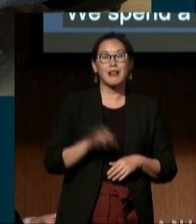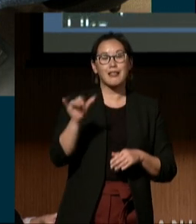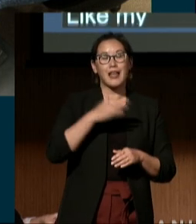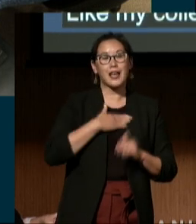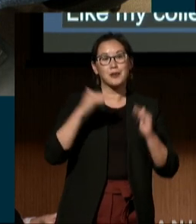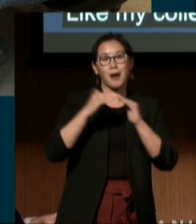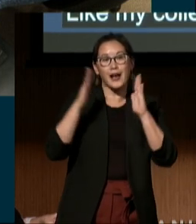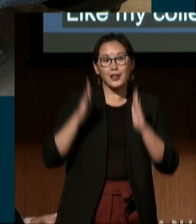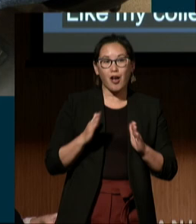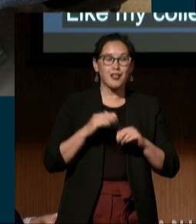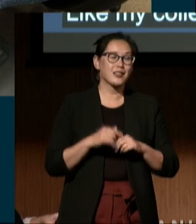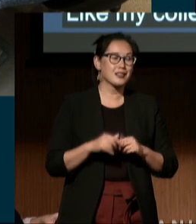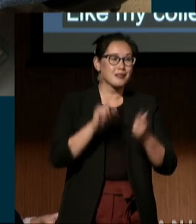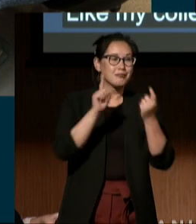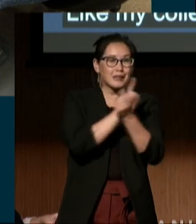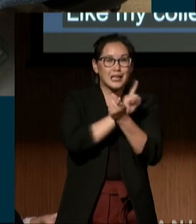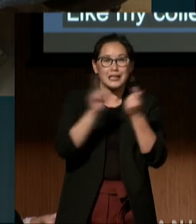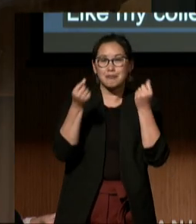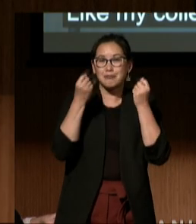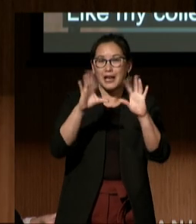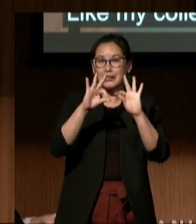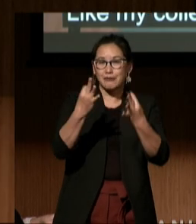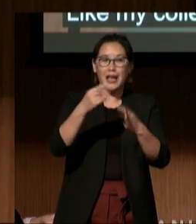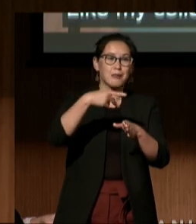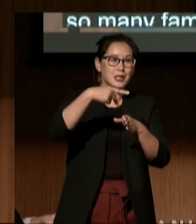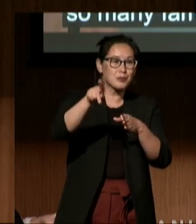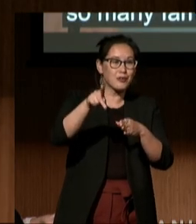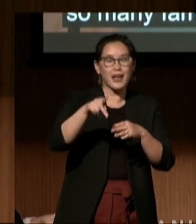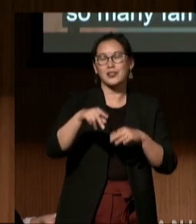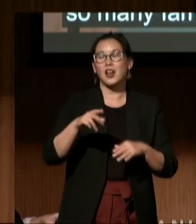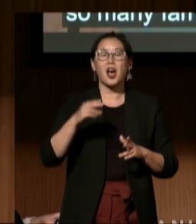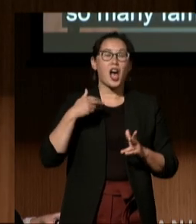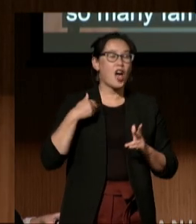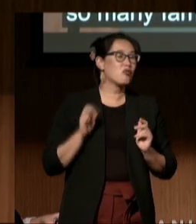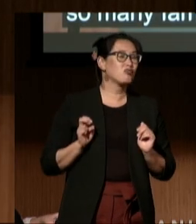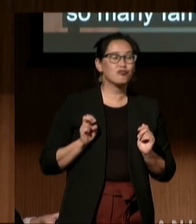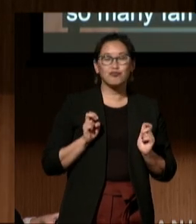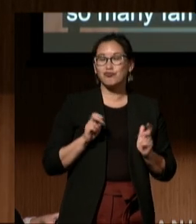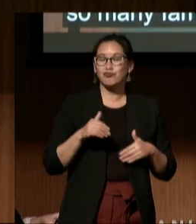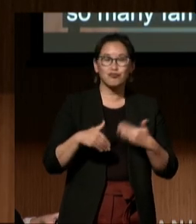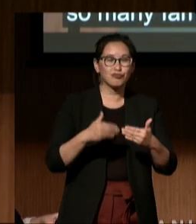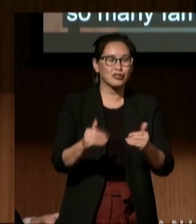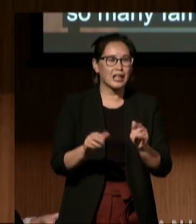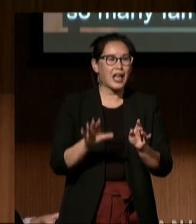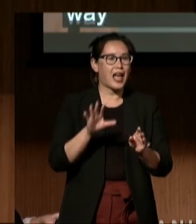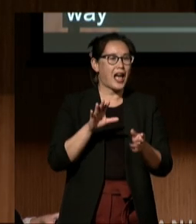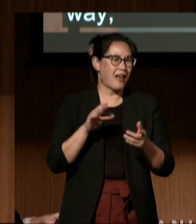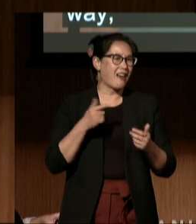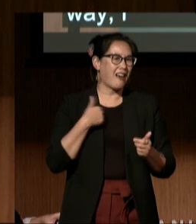so many families and professionals, and along the way, I've picked up some really amazing friends.